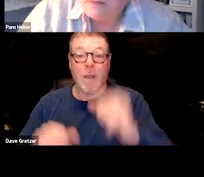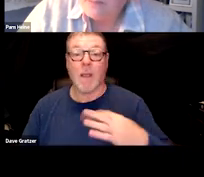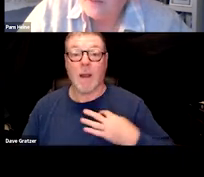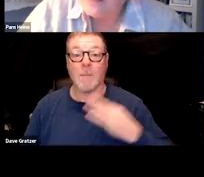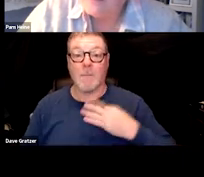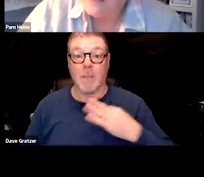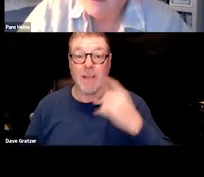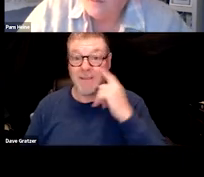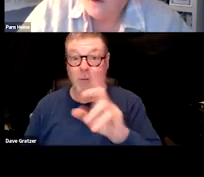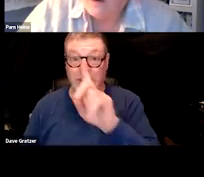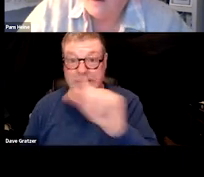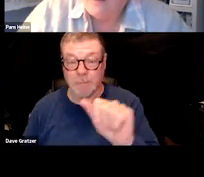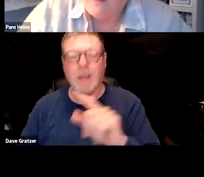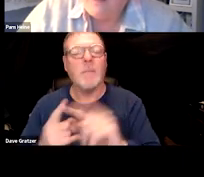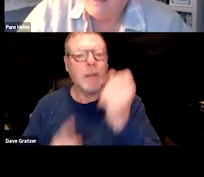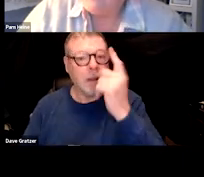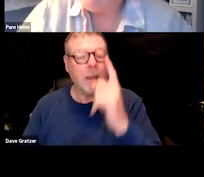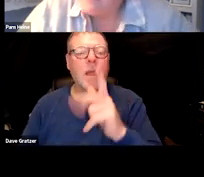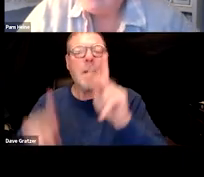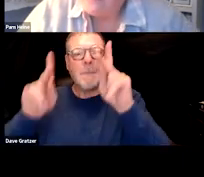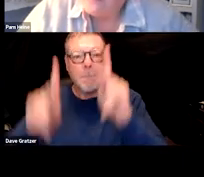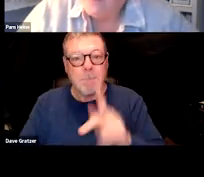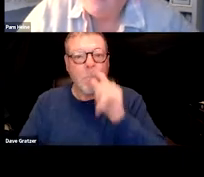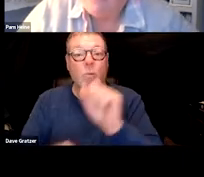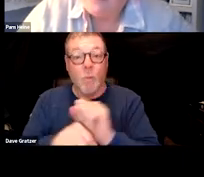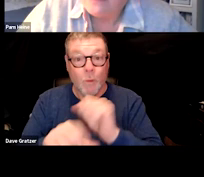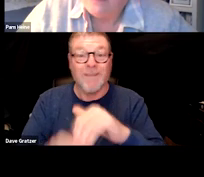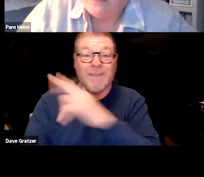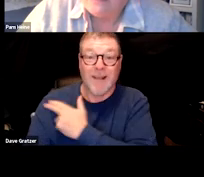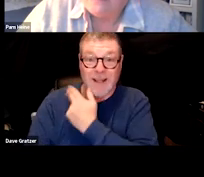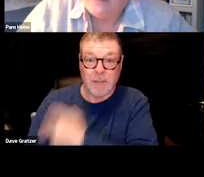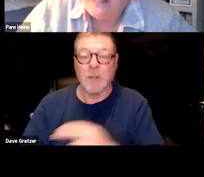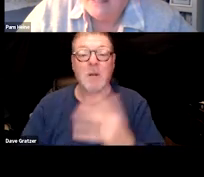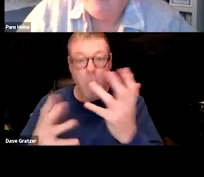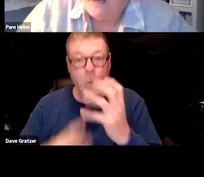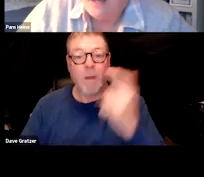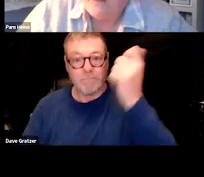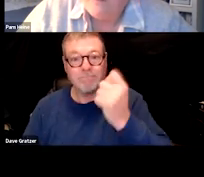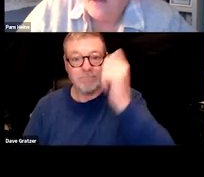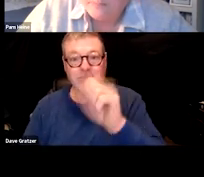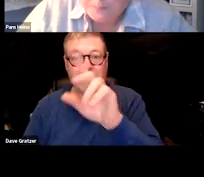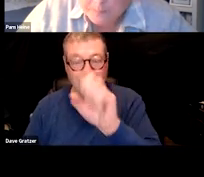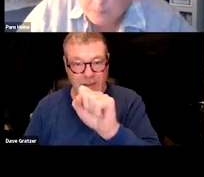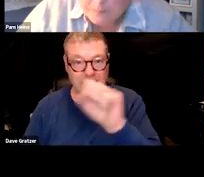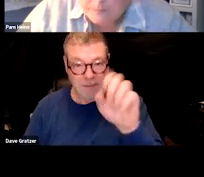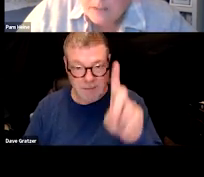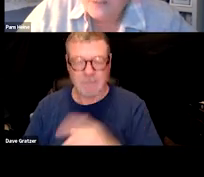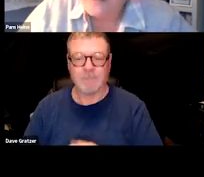but here's a person who's a healthcare worker that may be considering applying for Social Security Disability but you know,